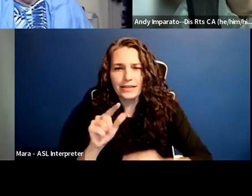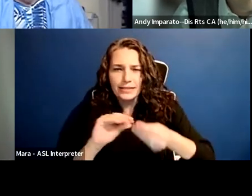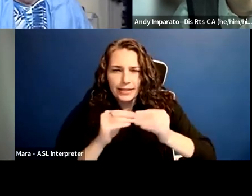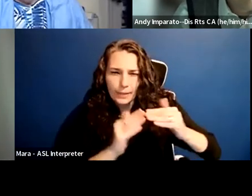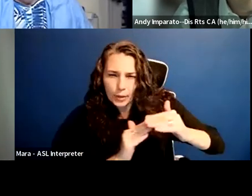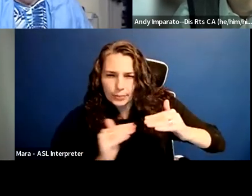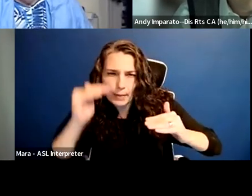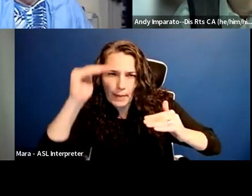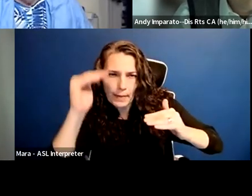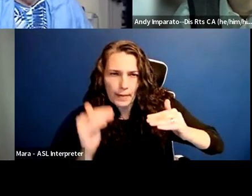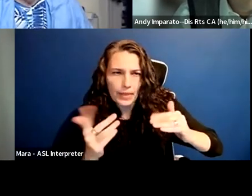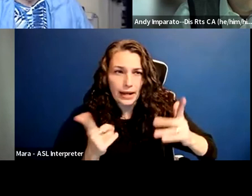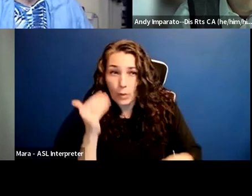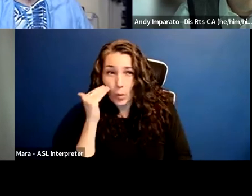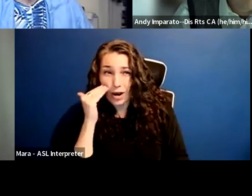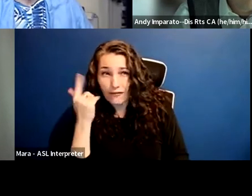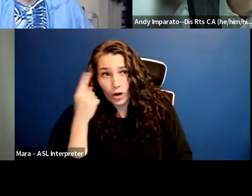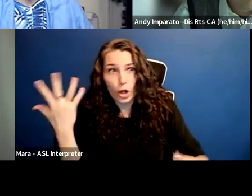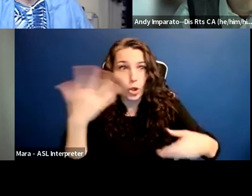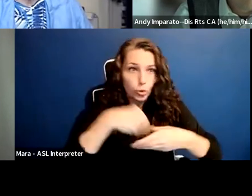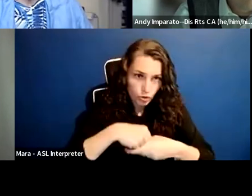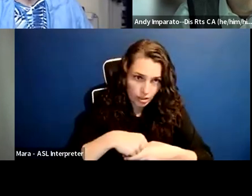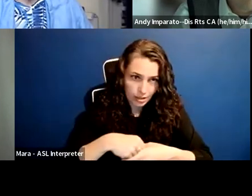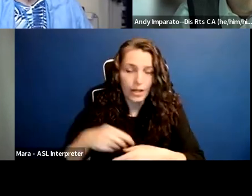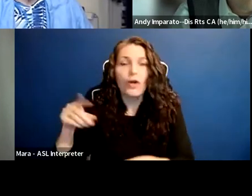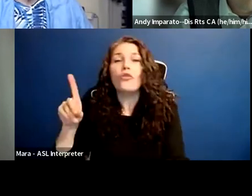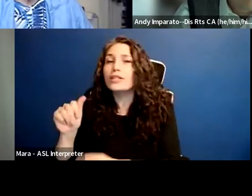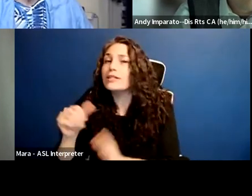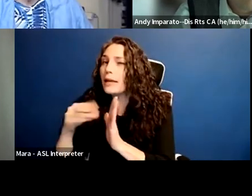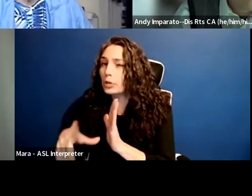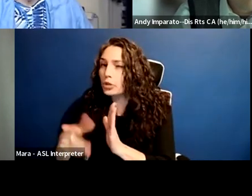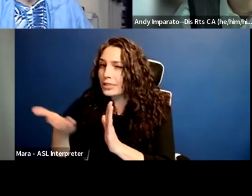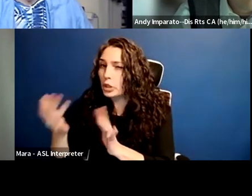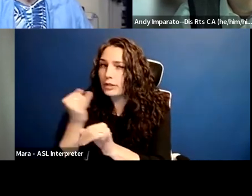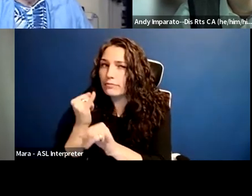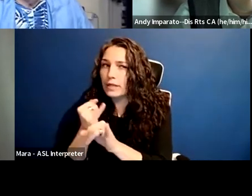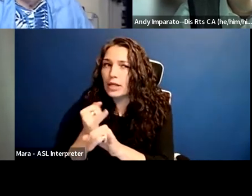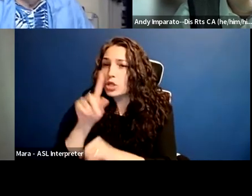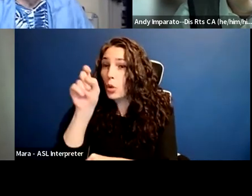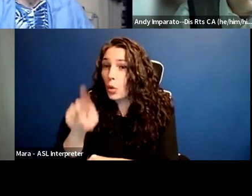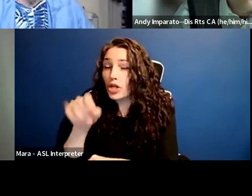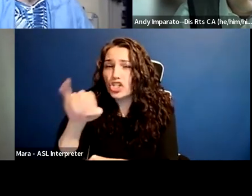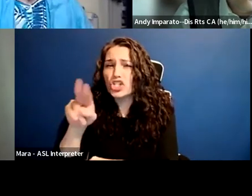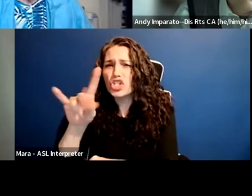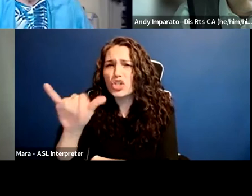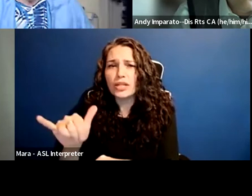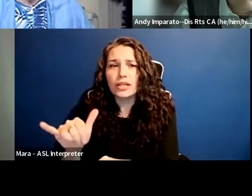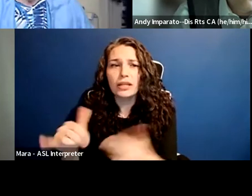is what would it take for UCLA to be the number one university that welcomes a diverse, disabled community of students?